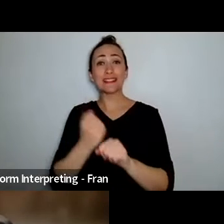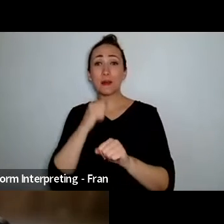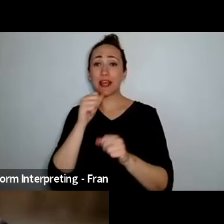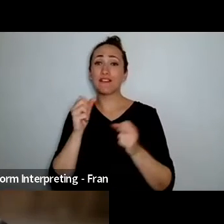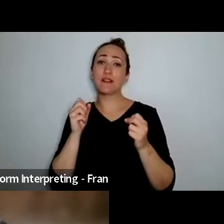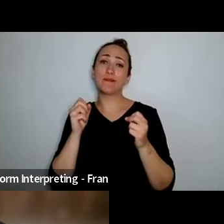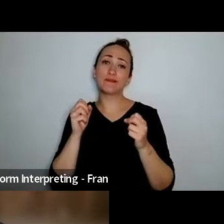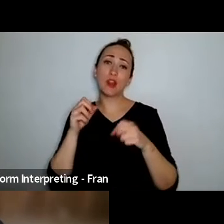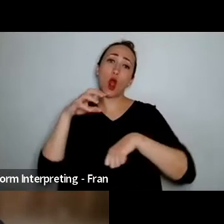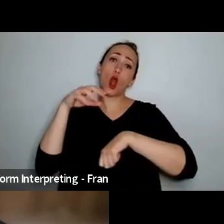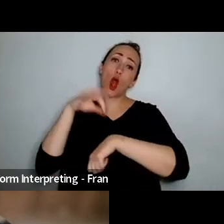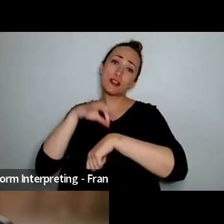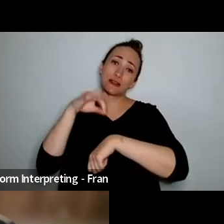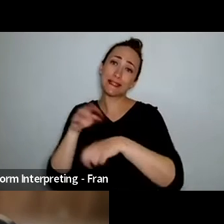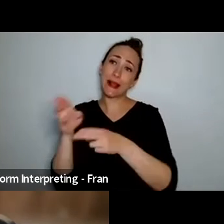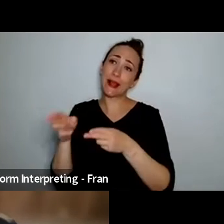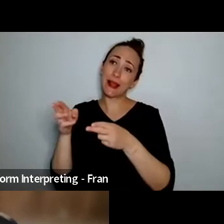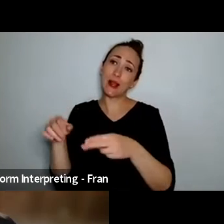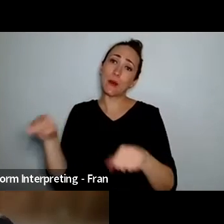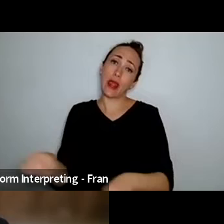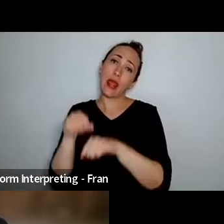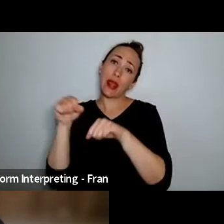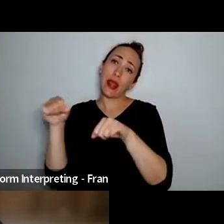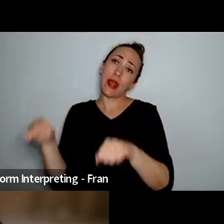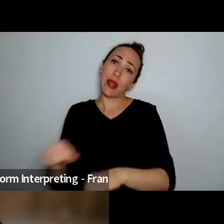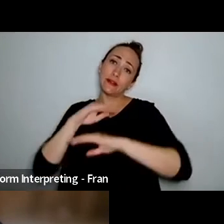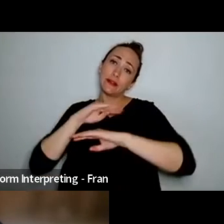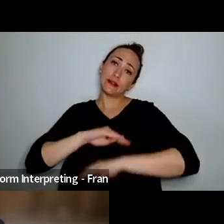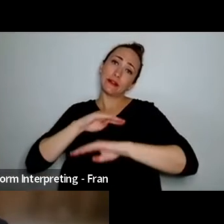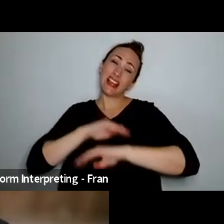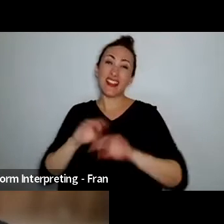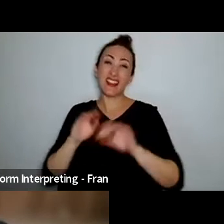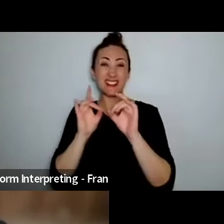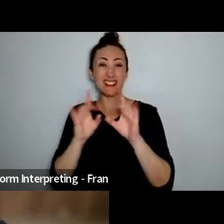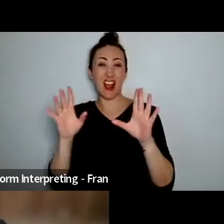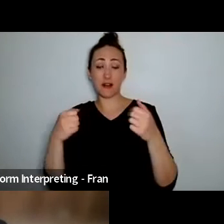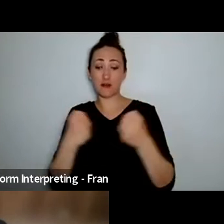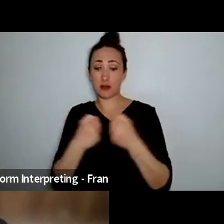uh come and and and you know in the beginning not being so fast you've got to maneuver in my chair